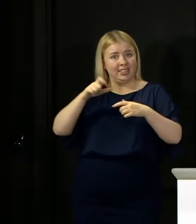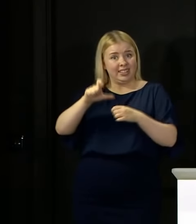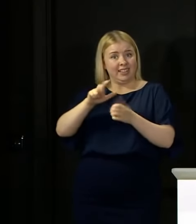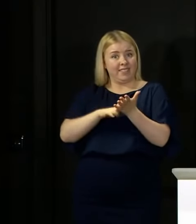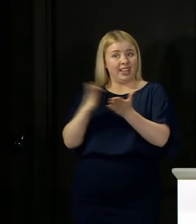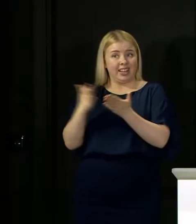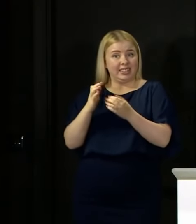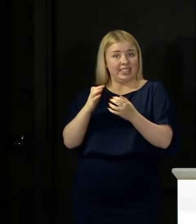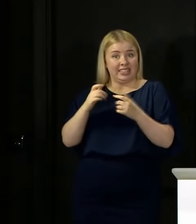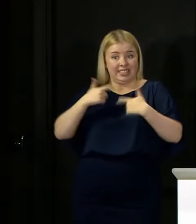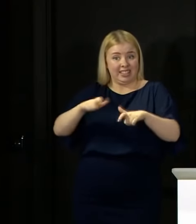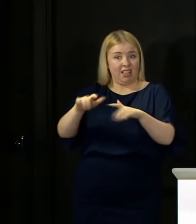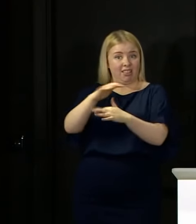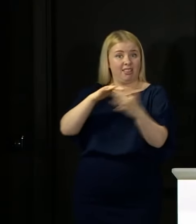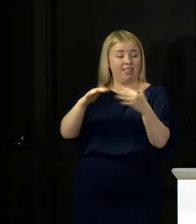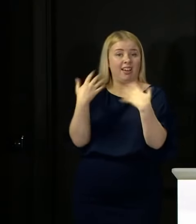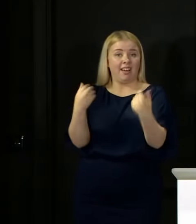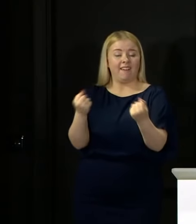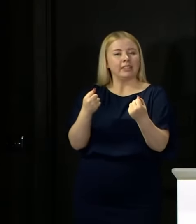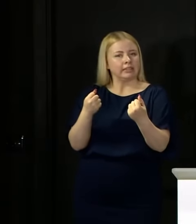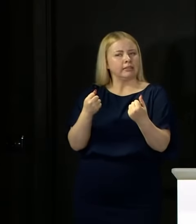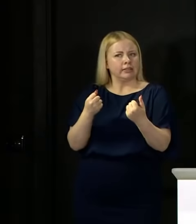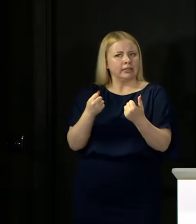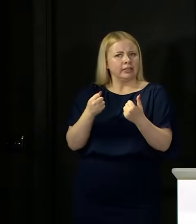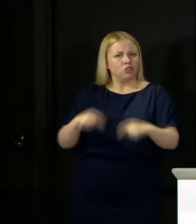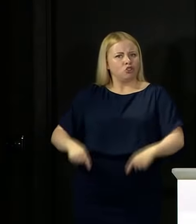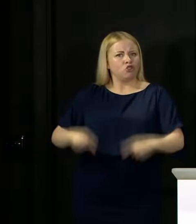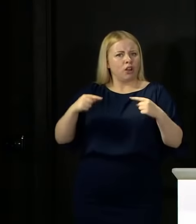We're dealing with a very challenging situation in Aberdeen.